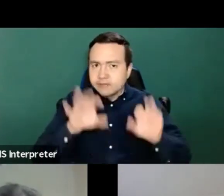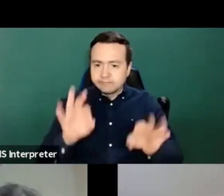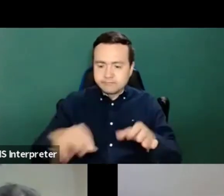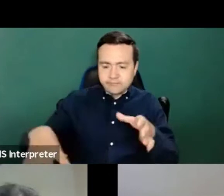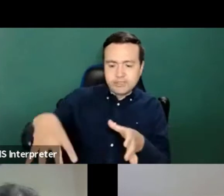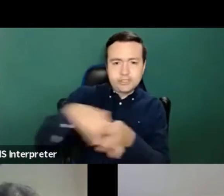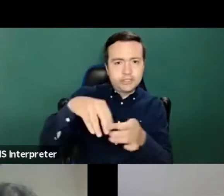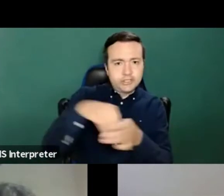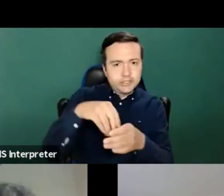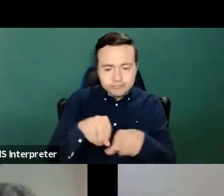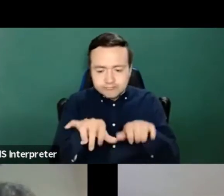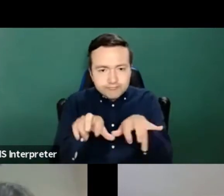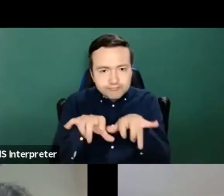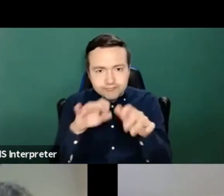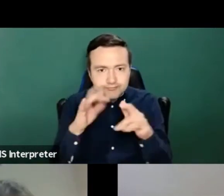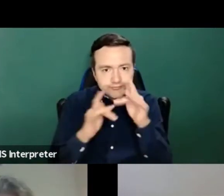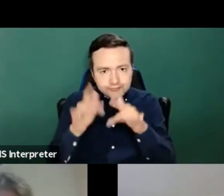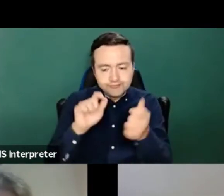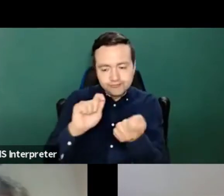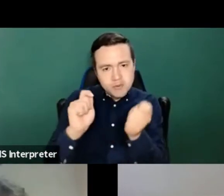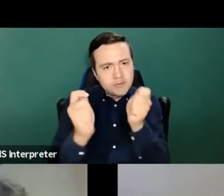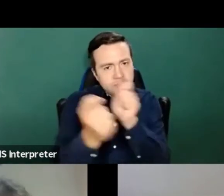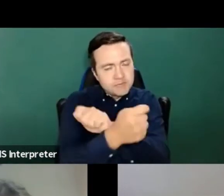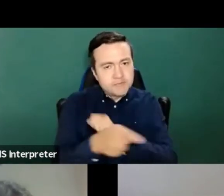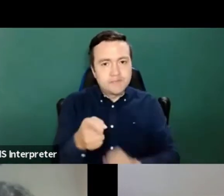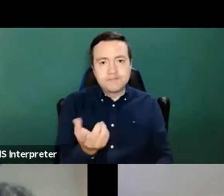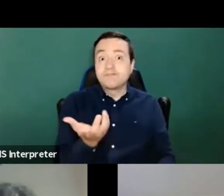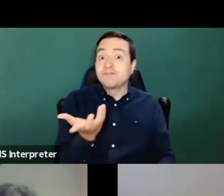And we have moved the whole enabling concept to Europe starting in 2018.